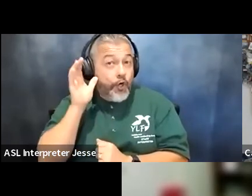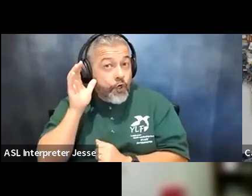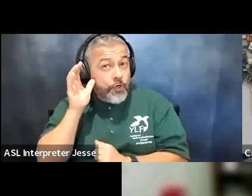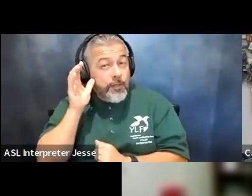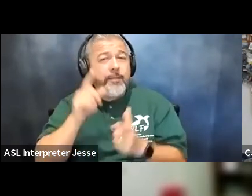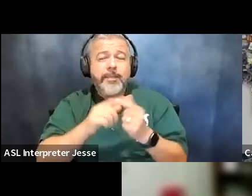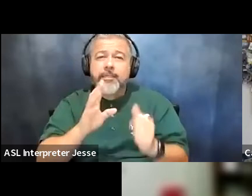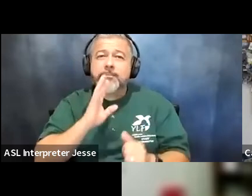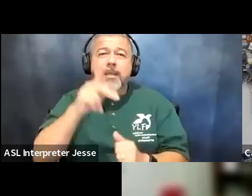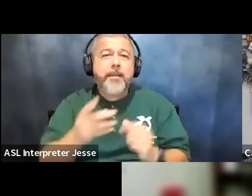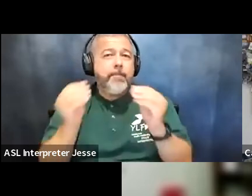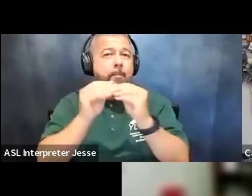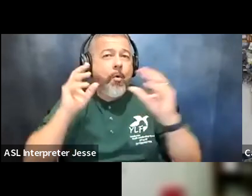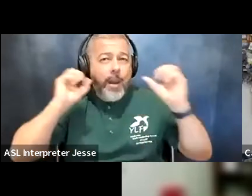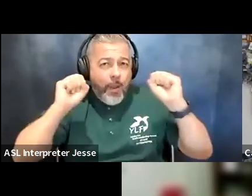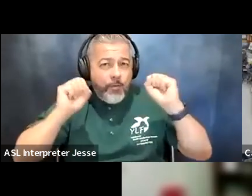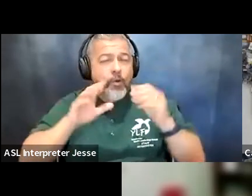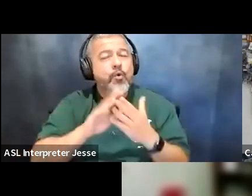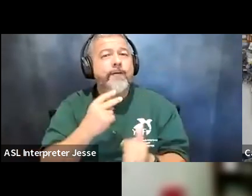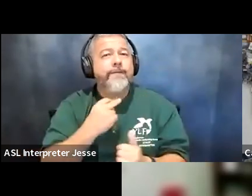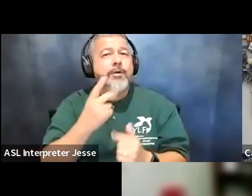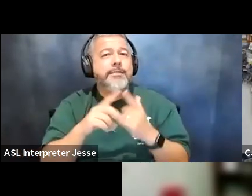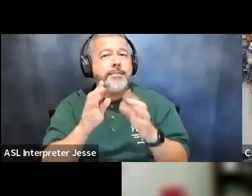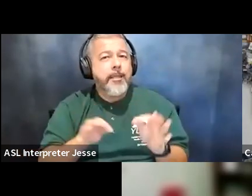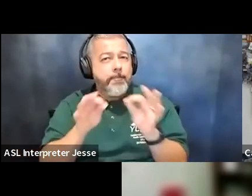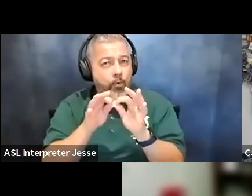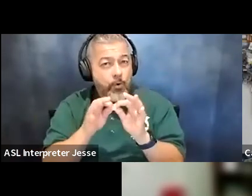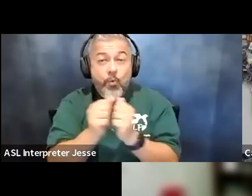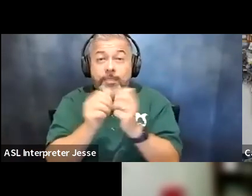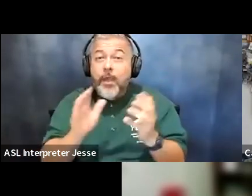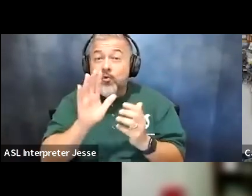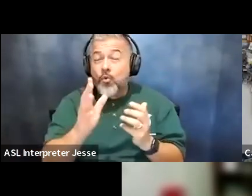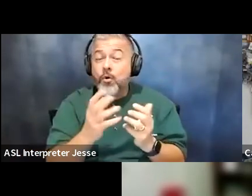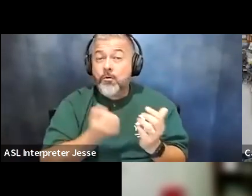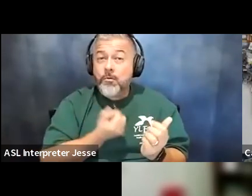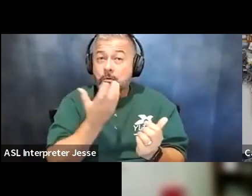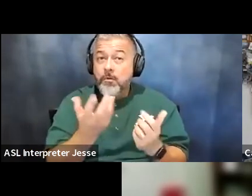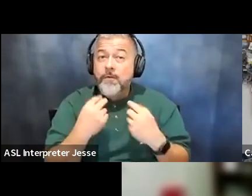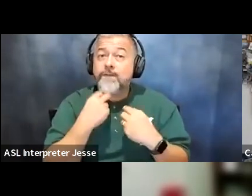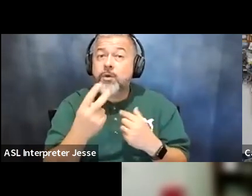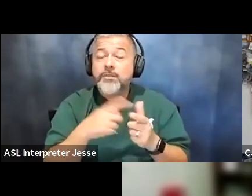because your voice is important and without it um you would be stuck in the place that you